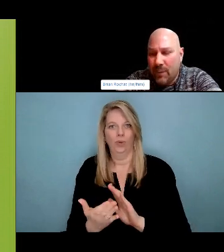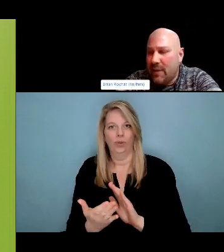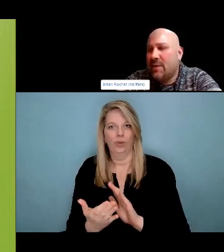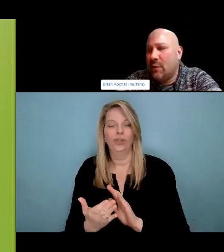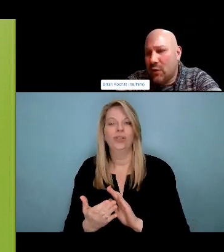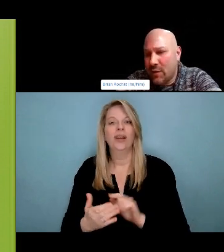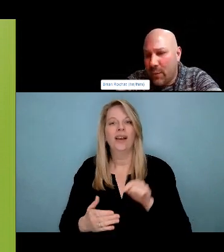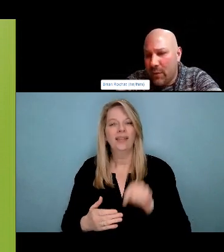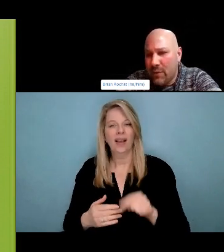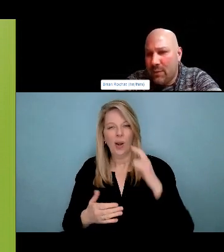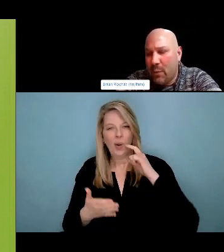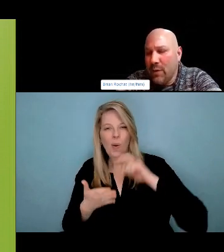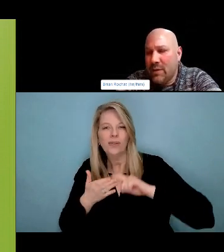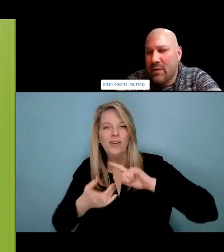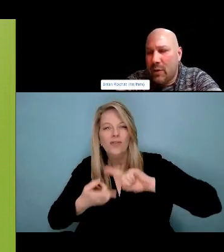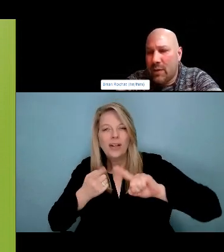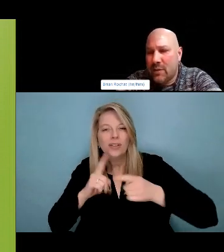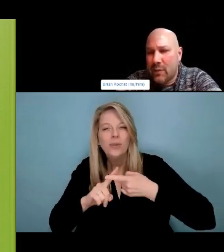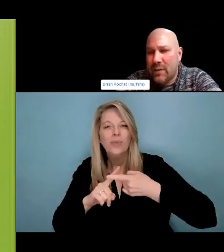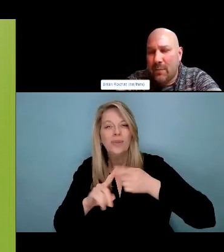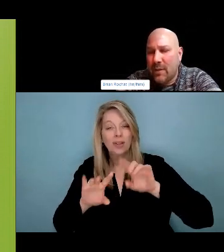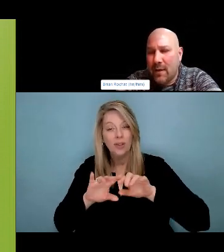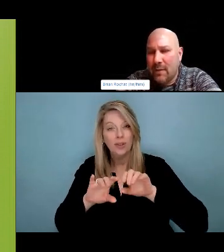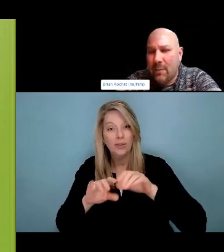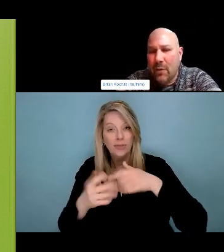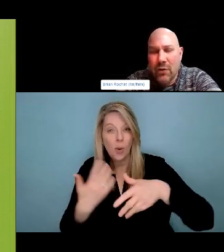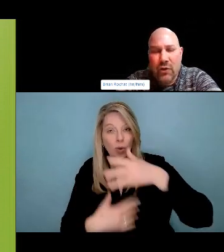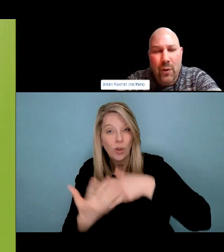on the land, cutting the wood for the fire, connecting.